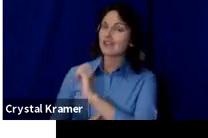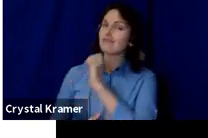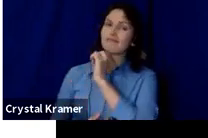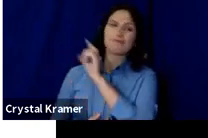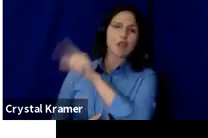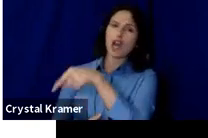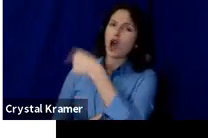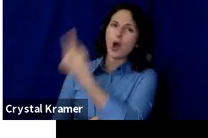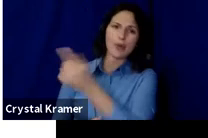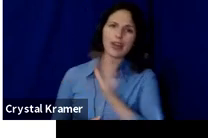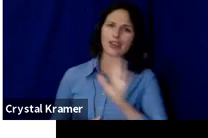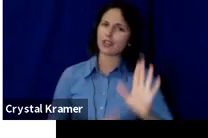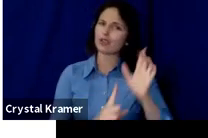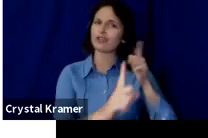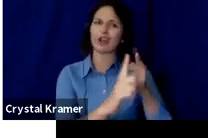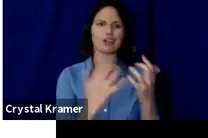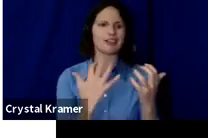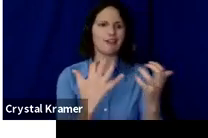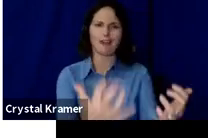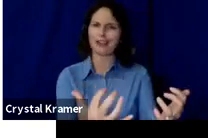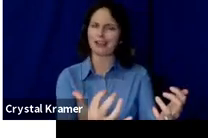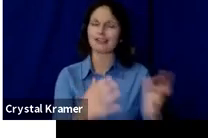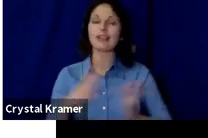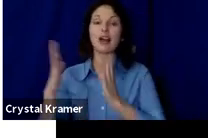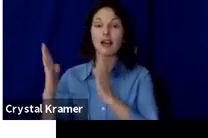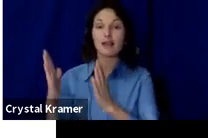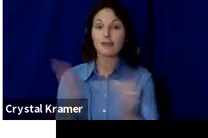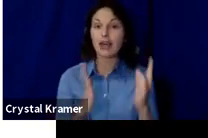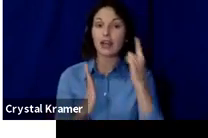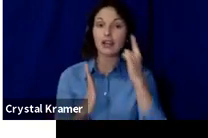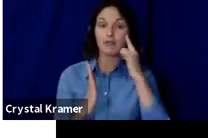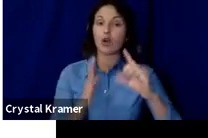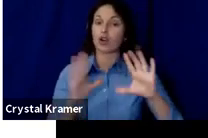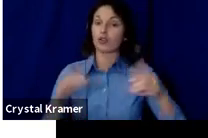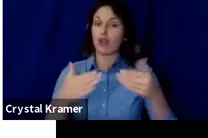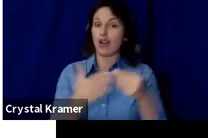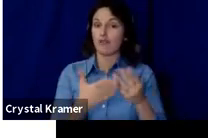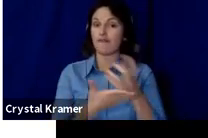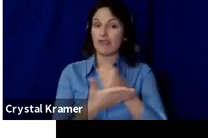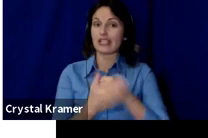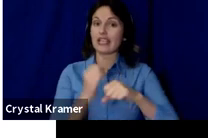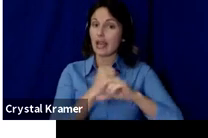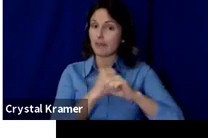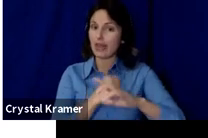And planning for a crowdfunding campaign is an excellent time to better understand both.